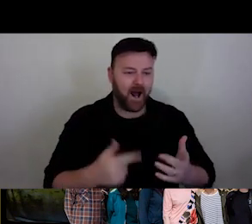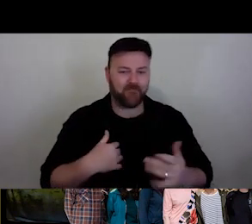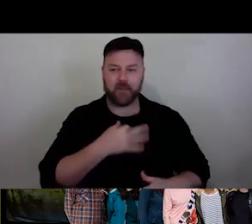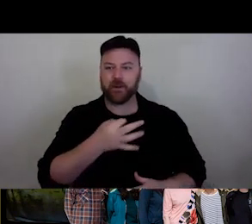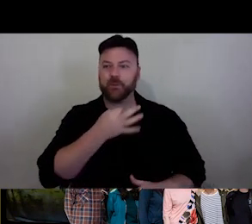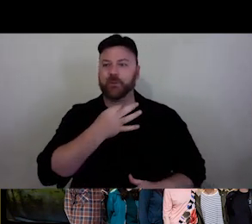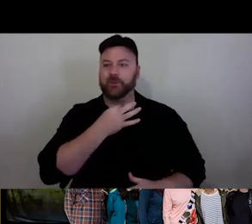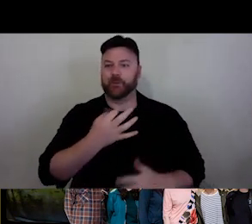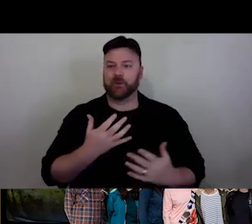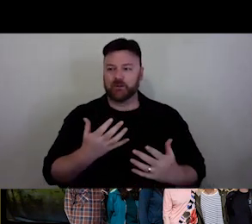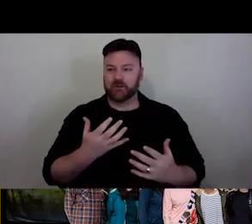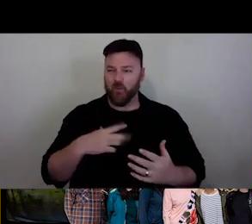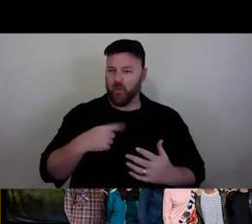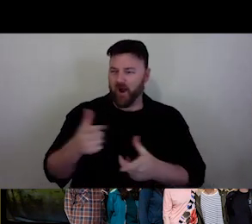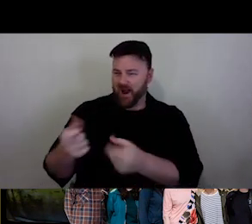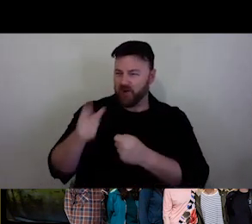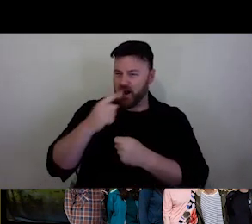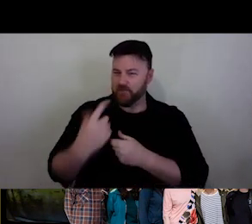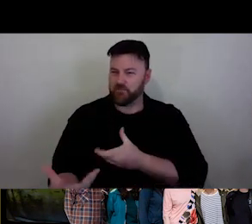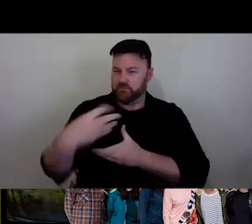We have gone to a list of text of what we are going to talk